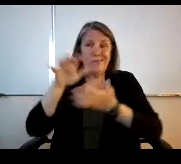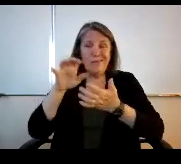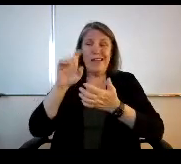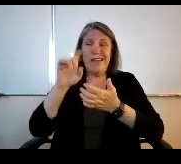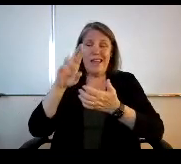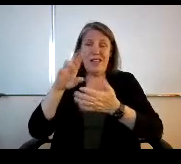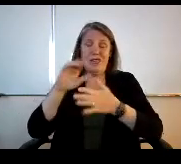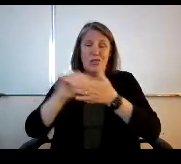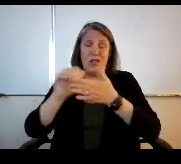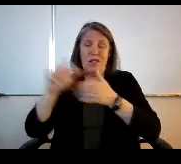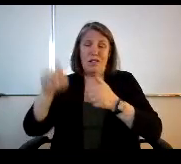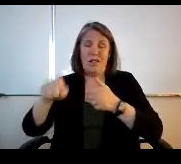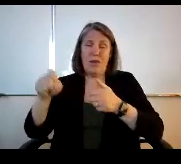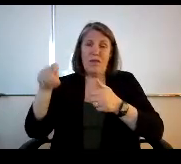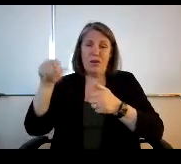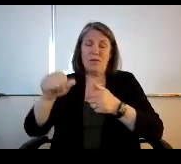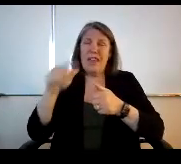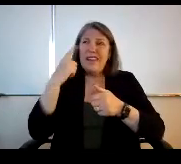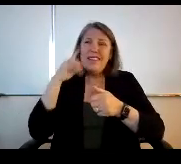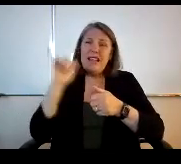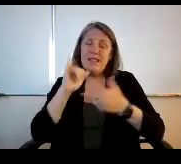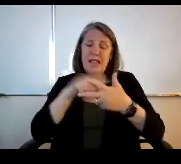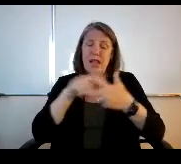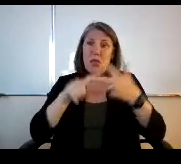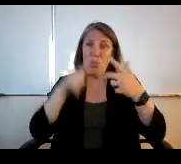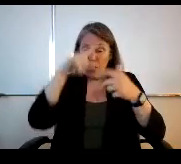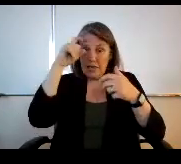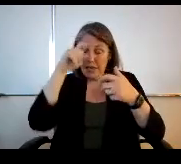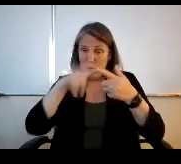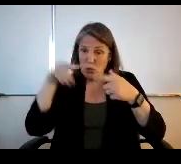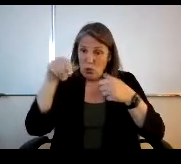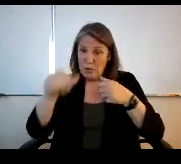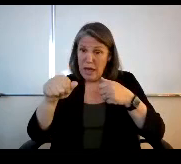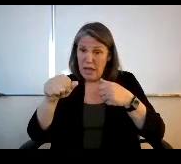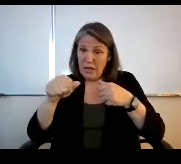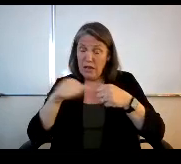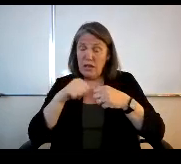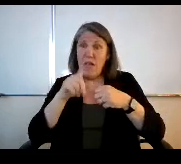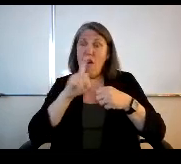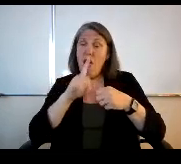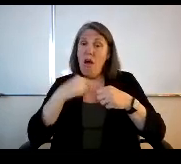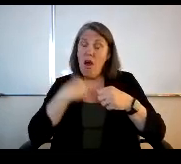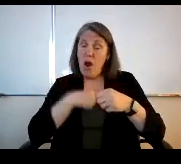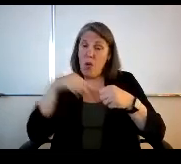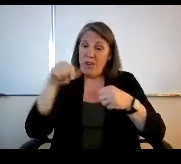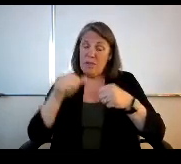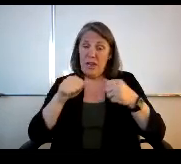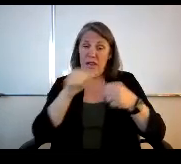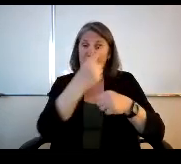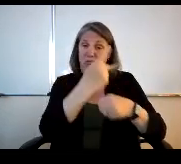So sounds like we have 3 summers to spend this. Are we sort of spending roughly a third now and a third next summer or